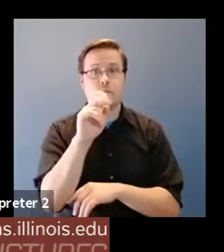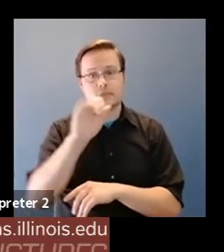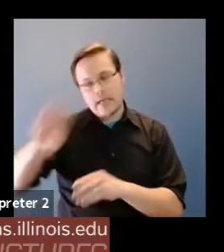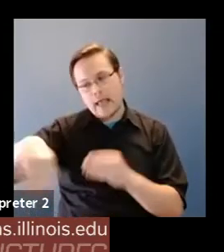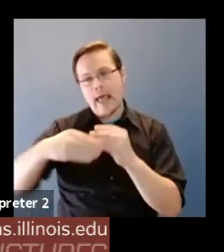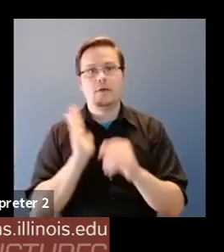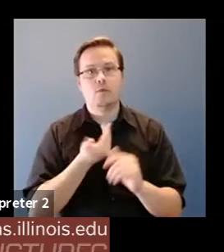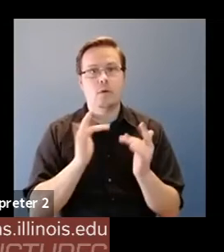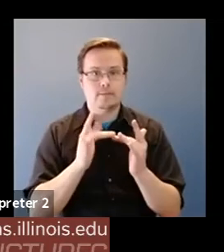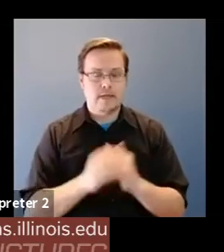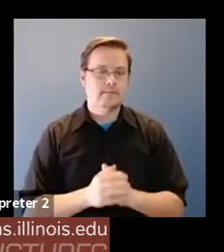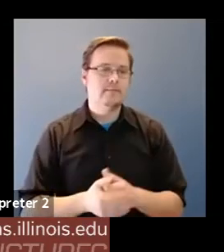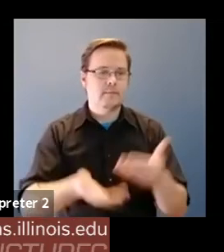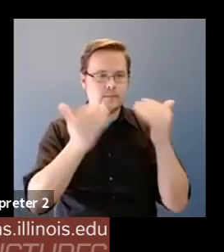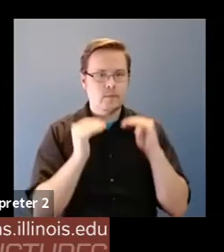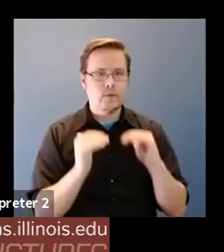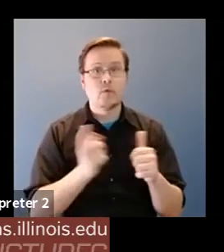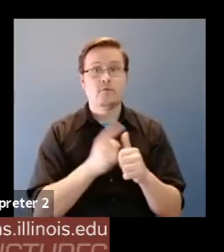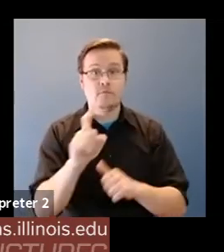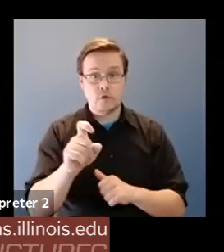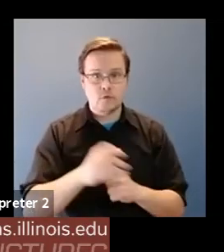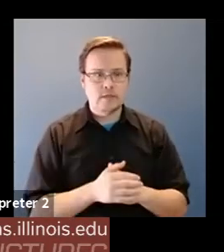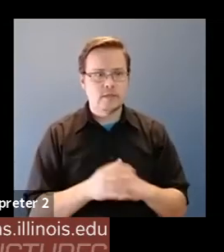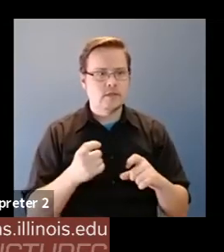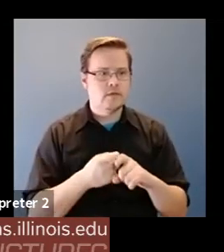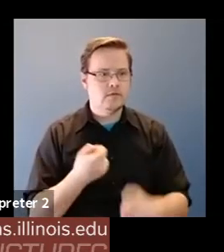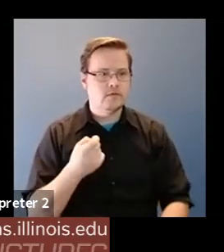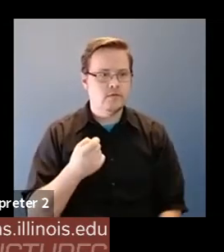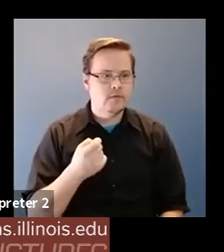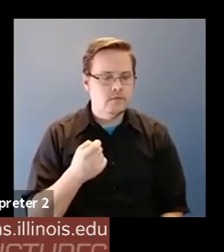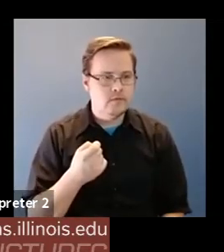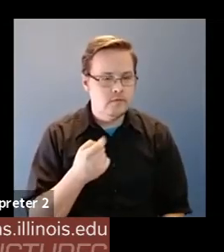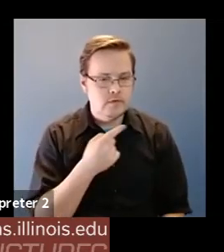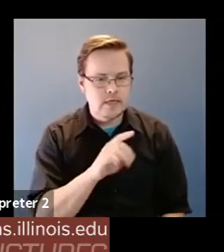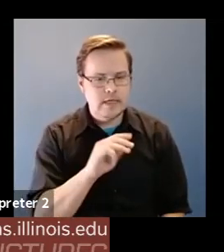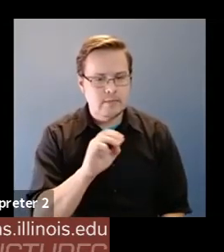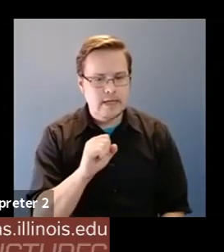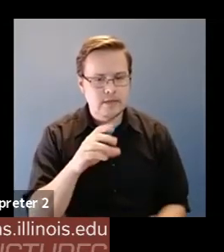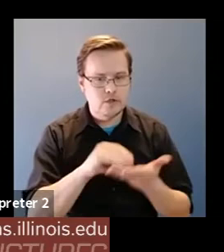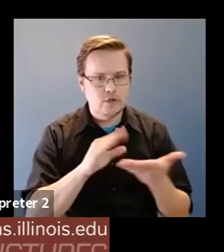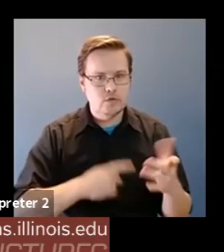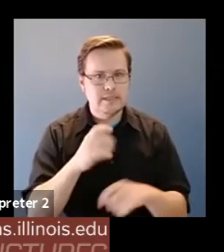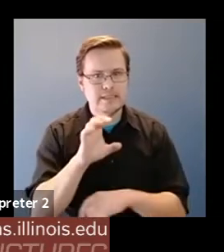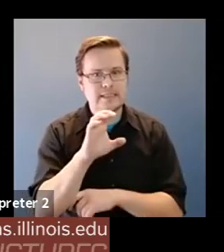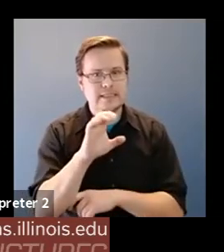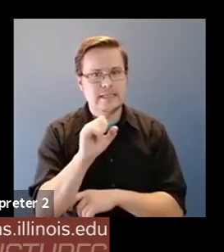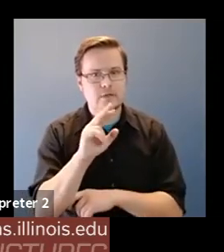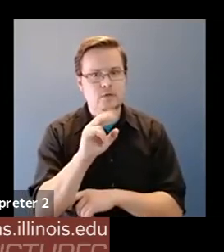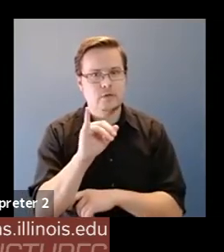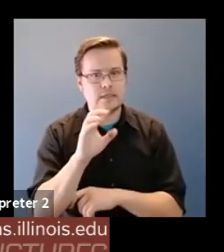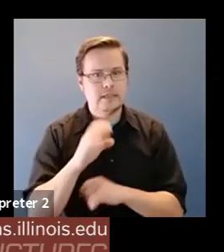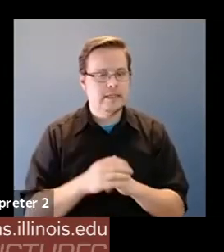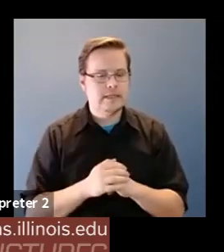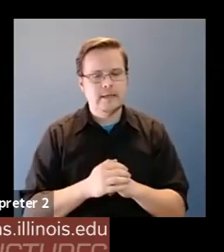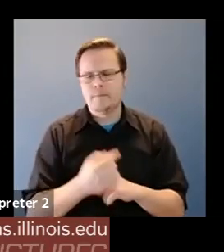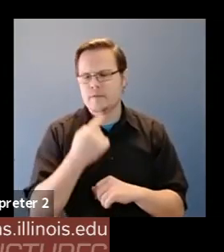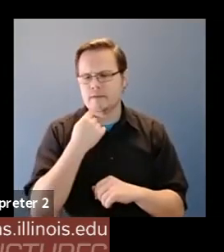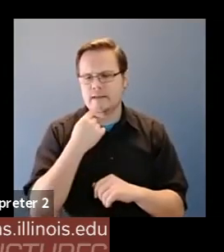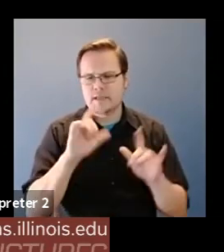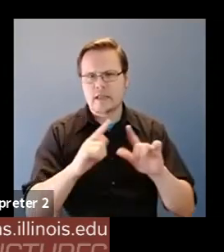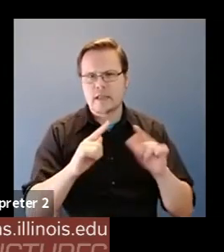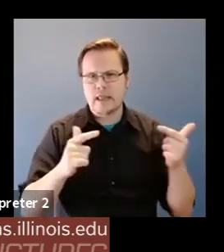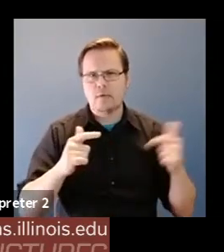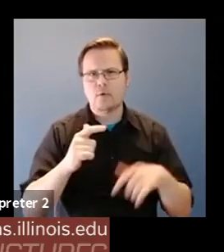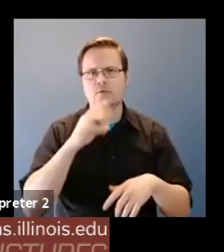Karrie Karahalios: Okay first question is from shwedagon she is an Ms student in CS at uc she says the language wonderful was very interesting, but I have a question.